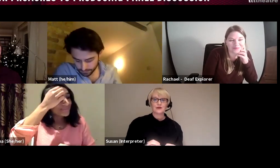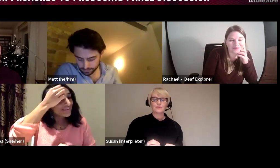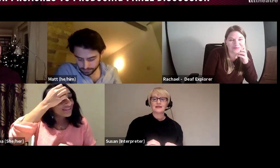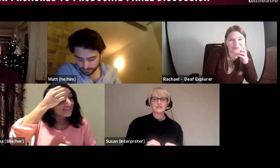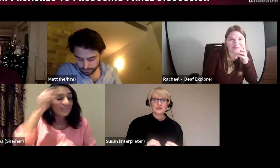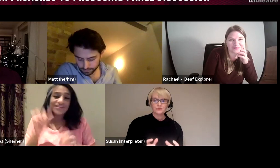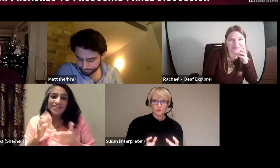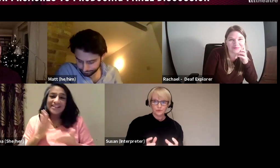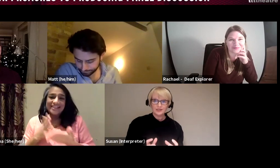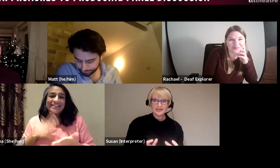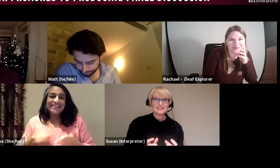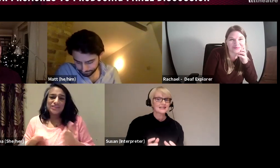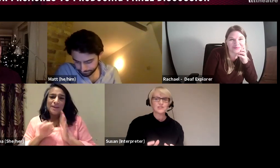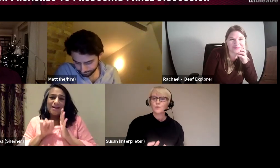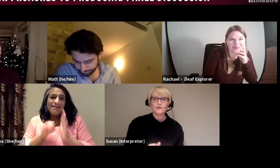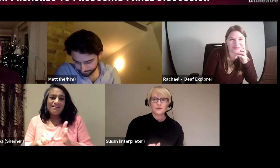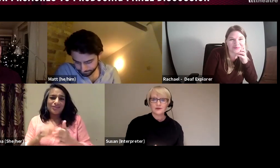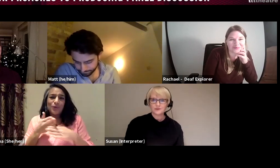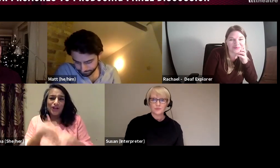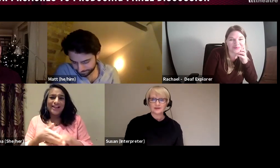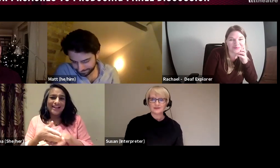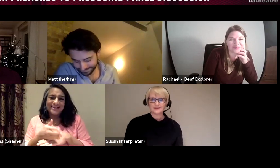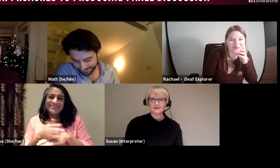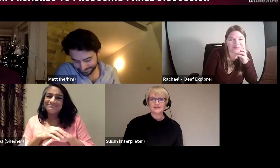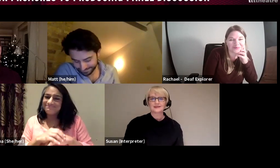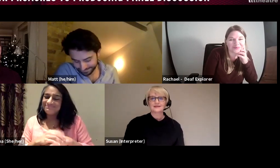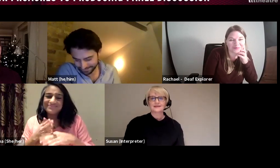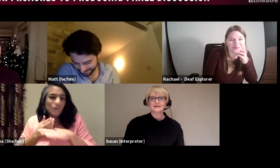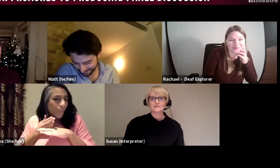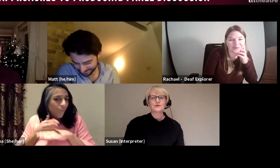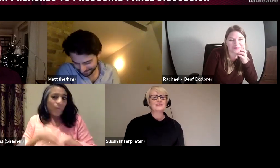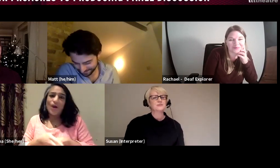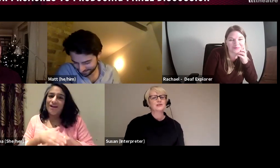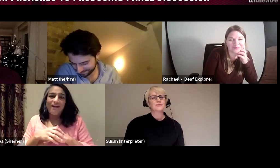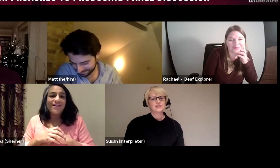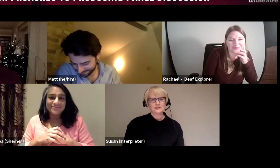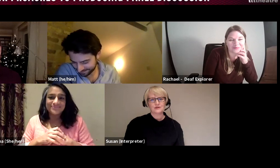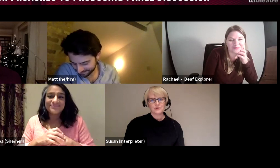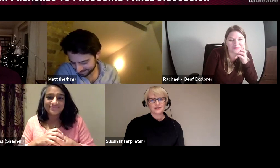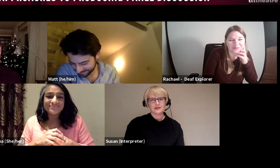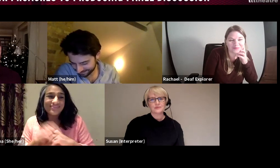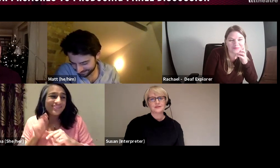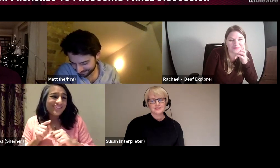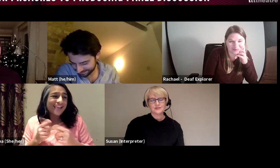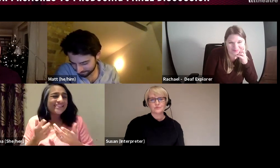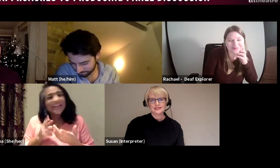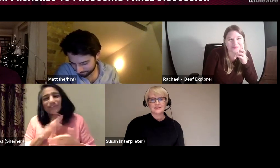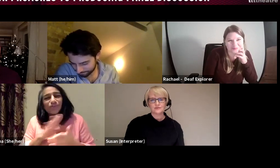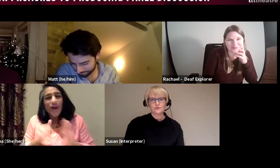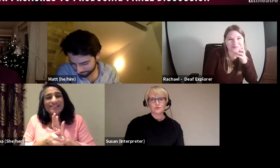reminding people that we're getting there, don't worry about those minor things. You have to be incredibly hard working, because it is a really tough role.